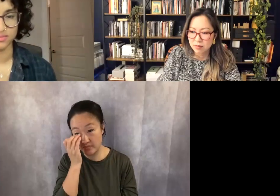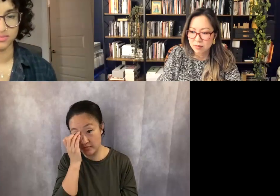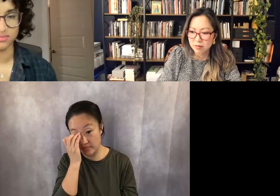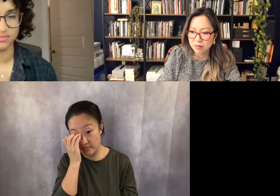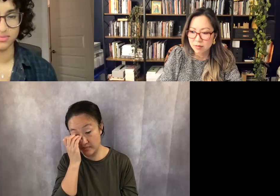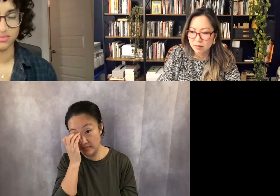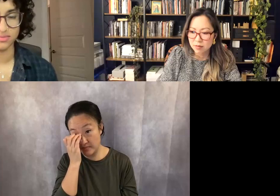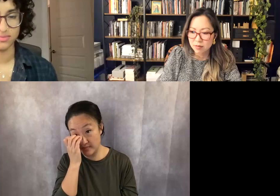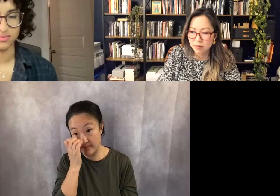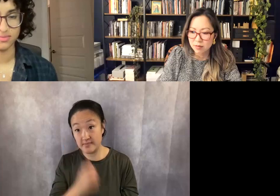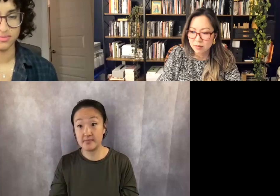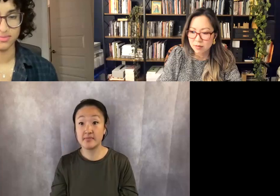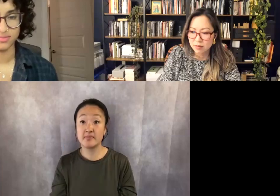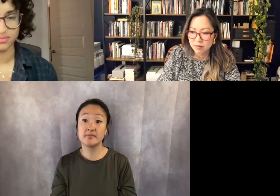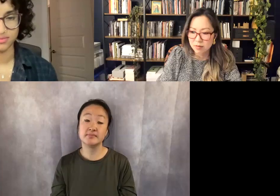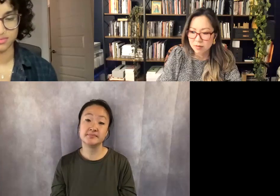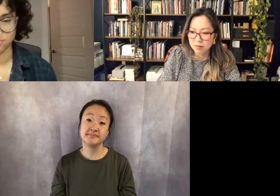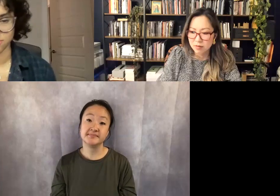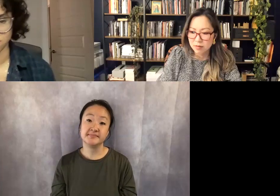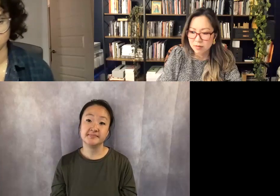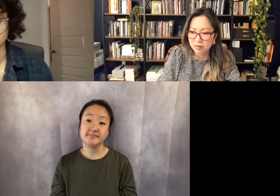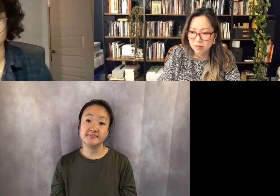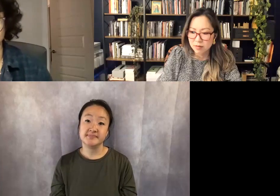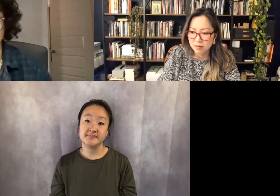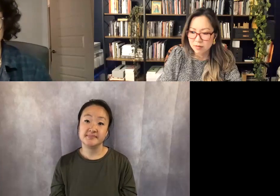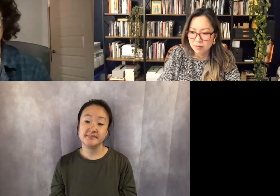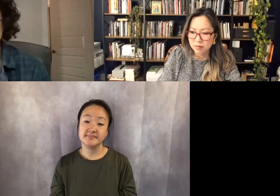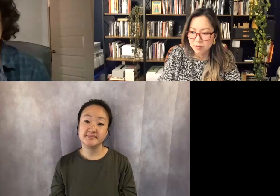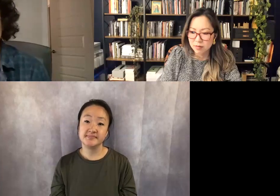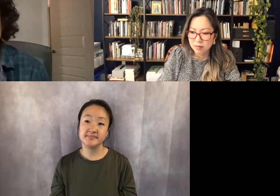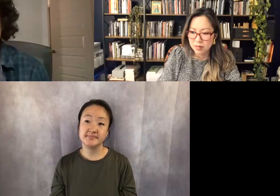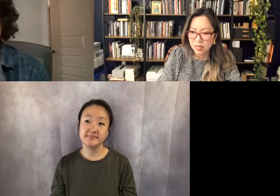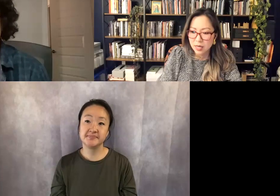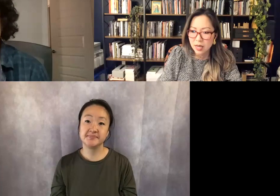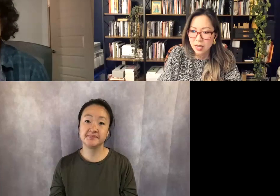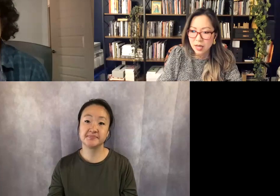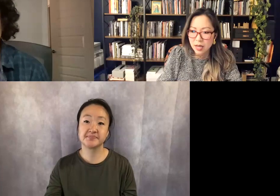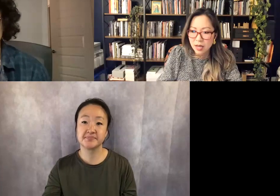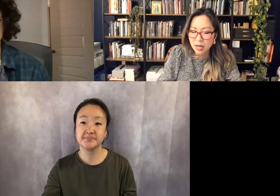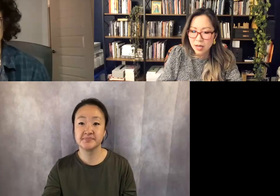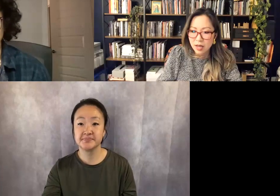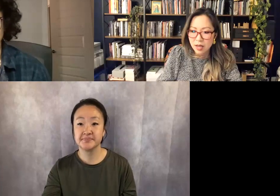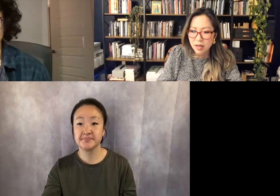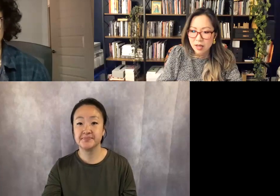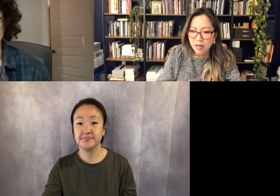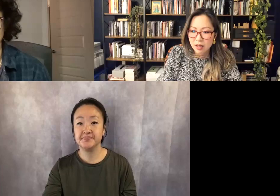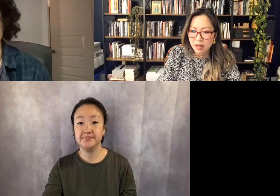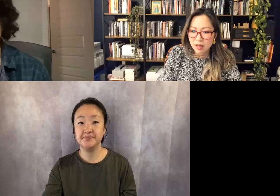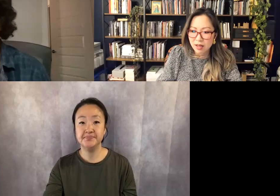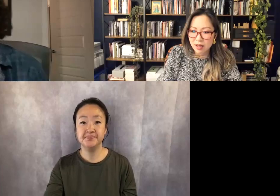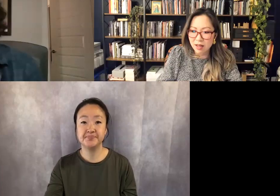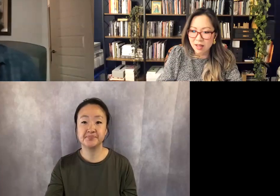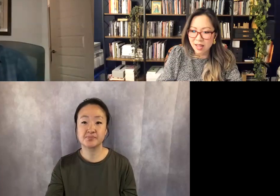Oh!